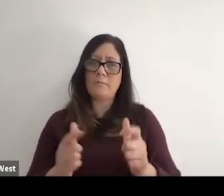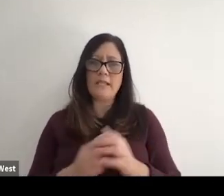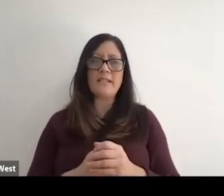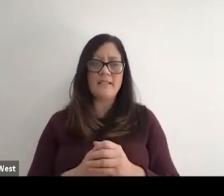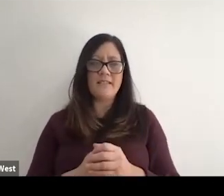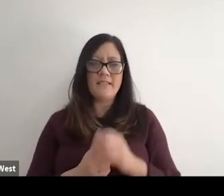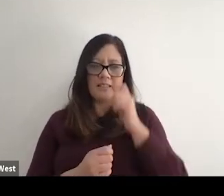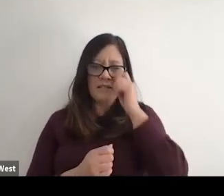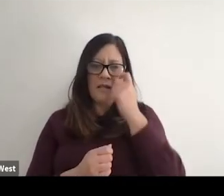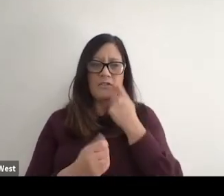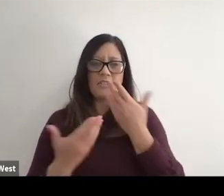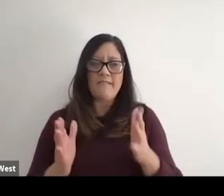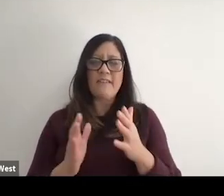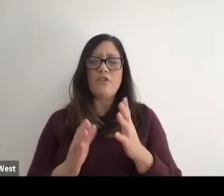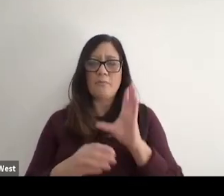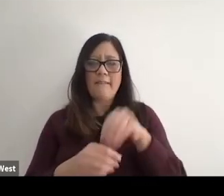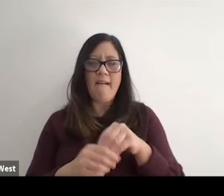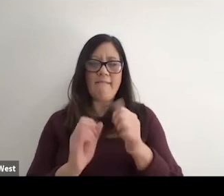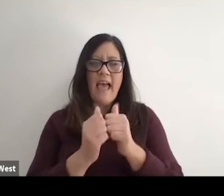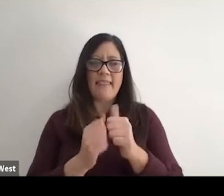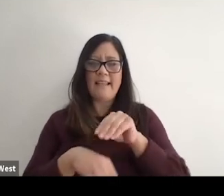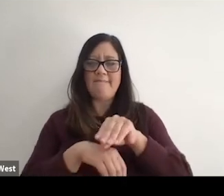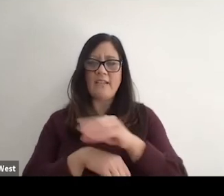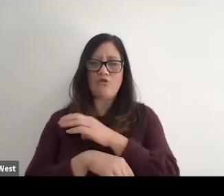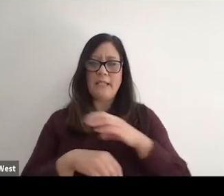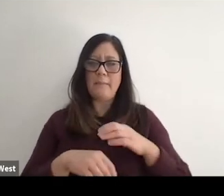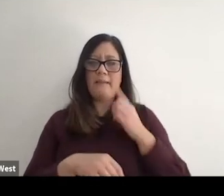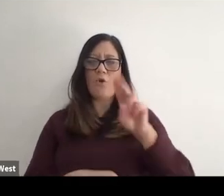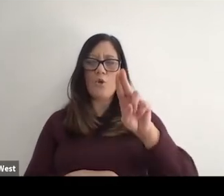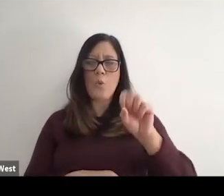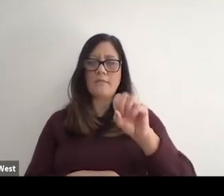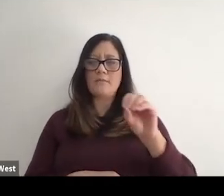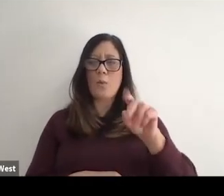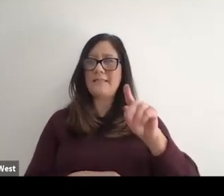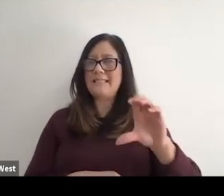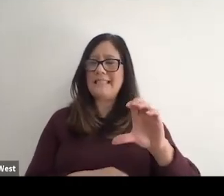on the athlete Advisory Committee for the USO PC and so to be there for that.